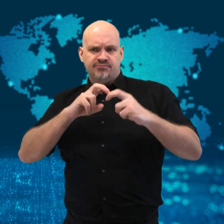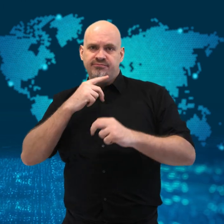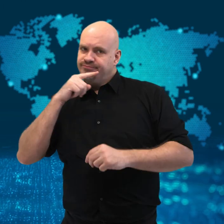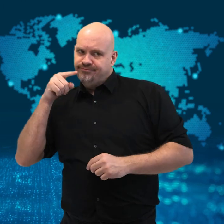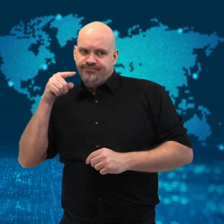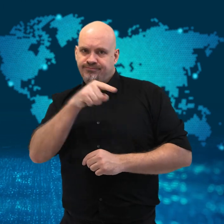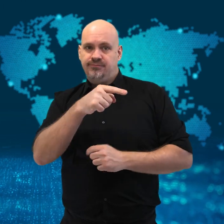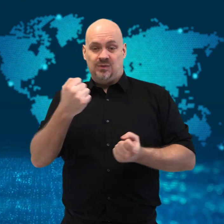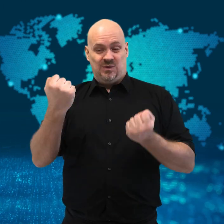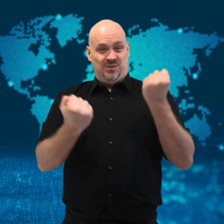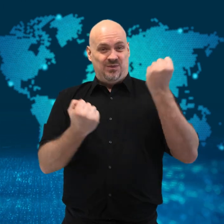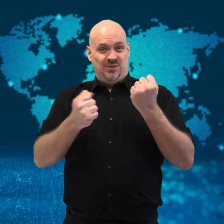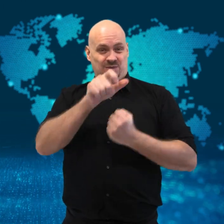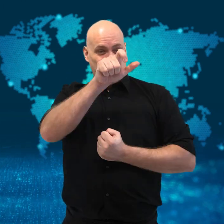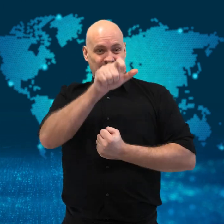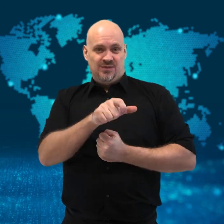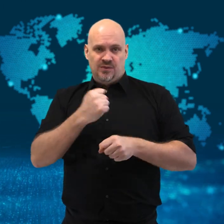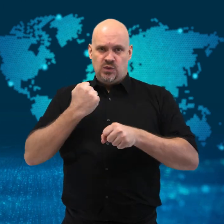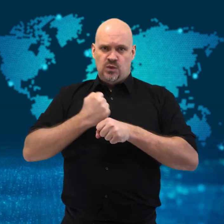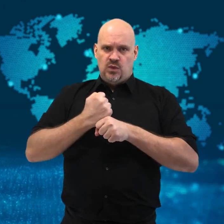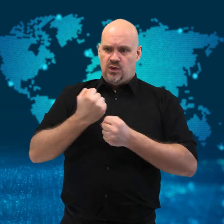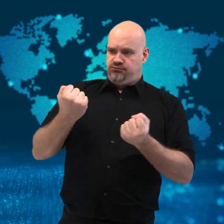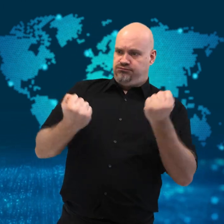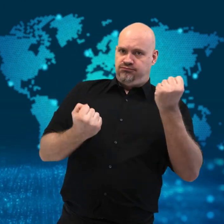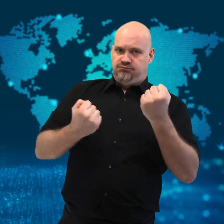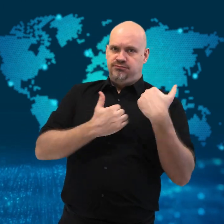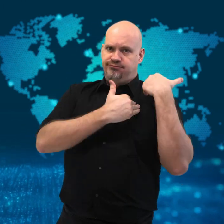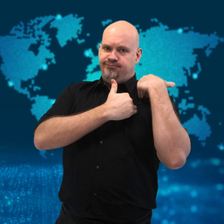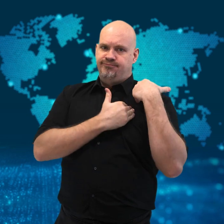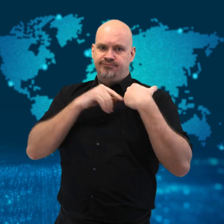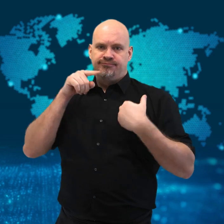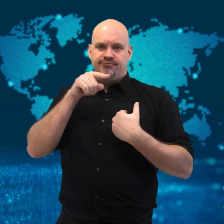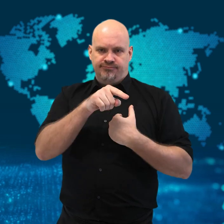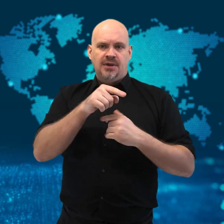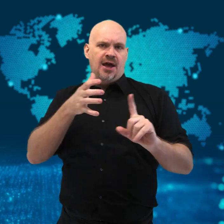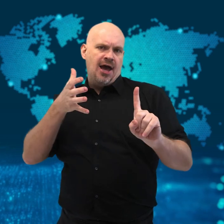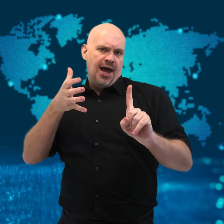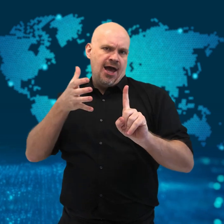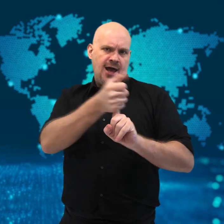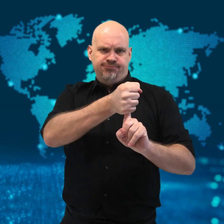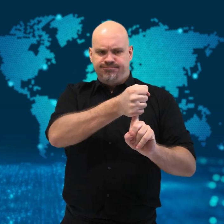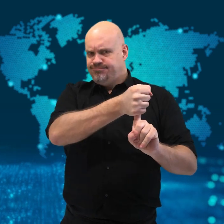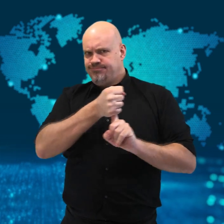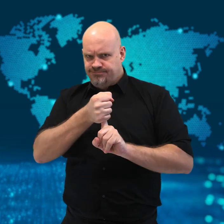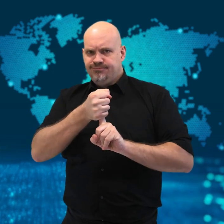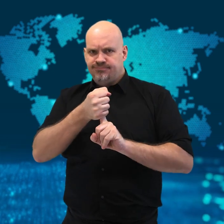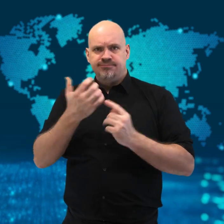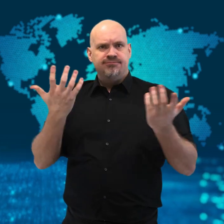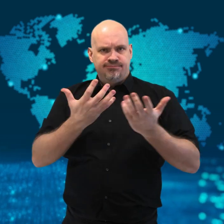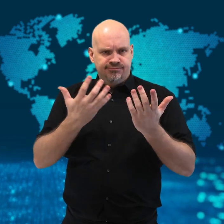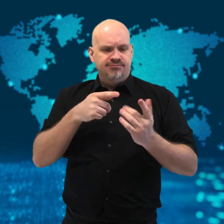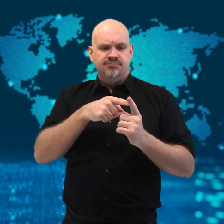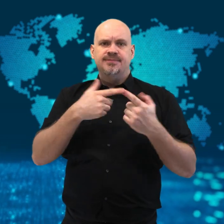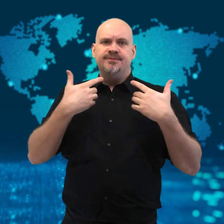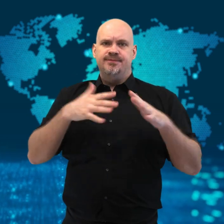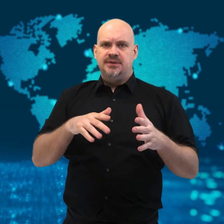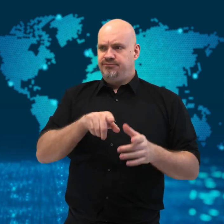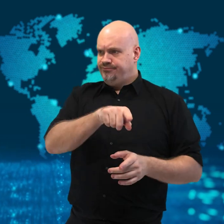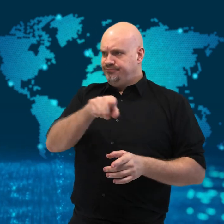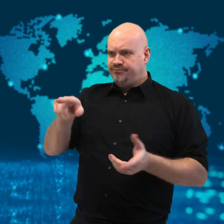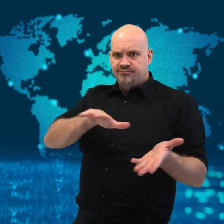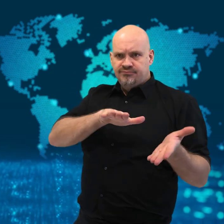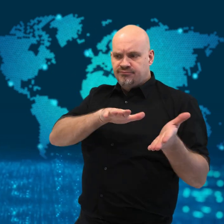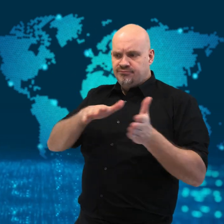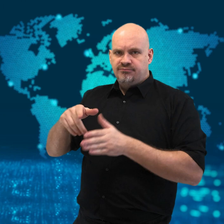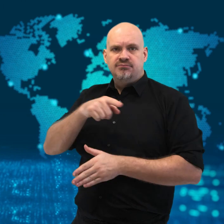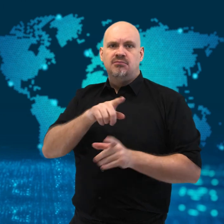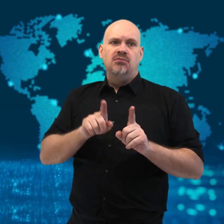truck as he faces charges for causing “death by negligence.” The